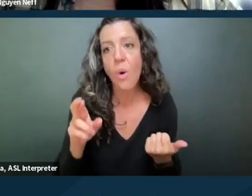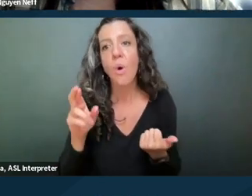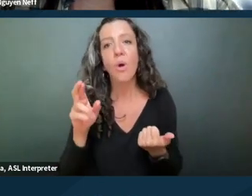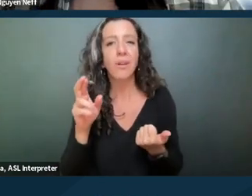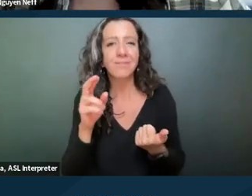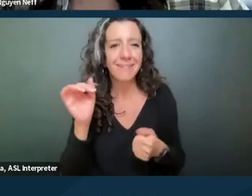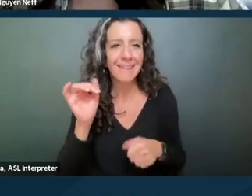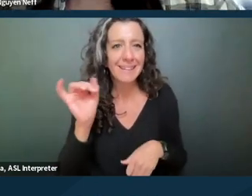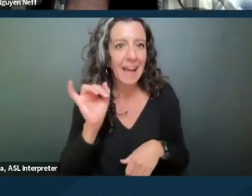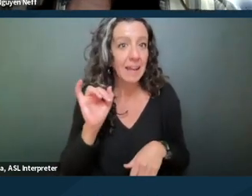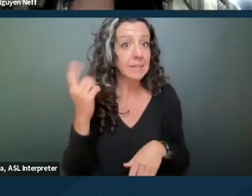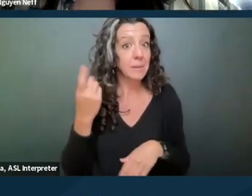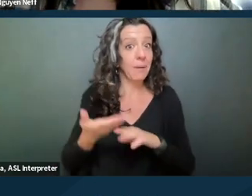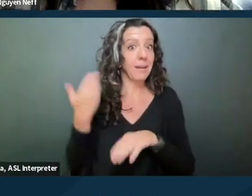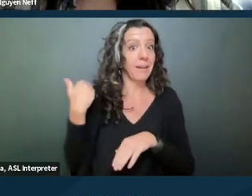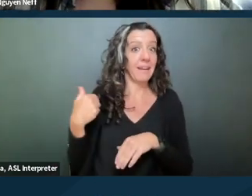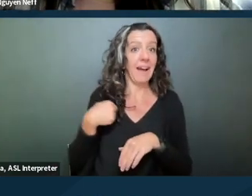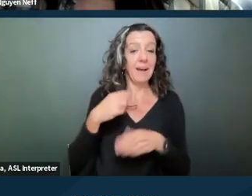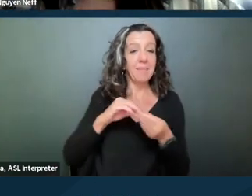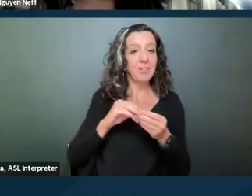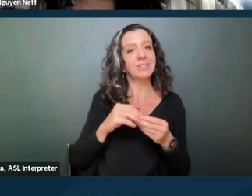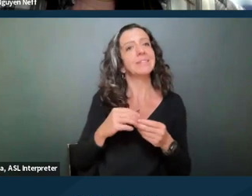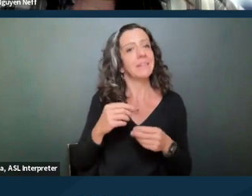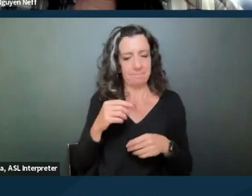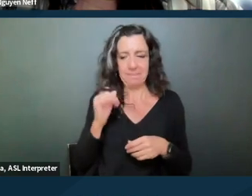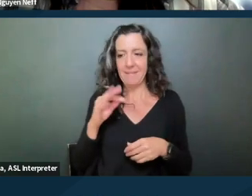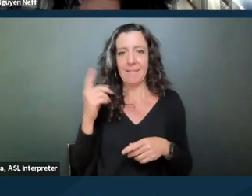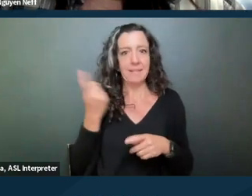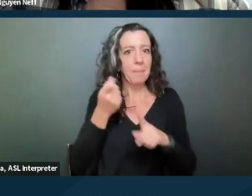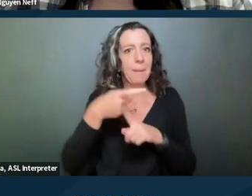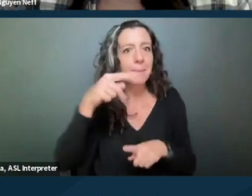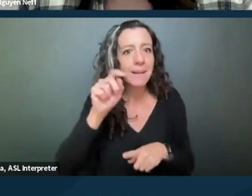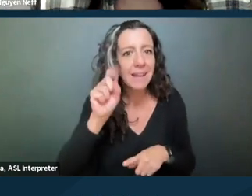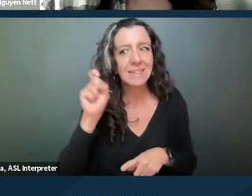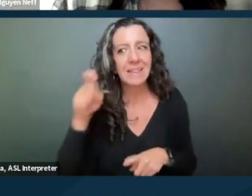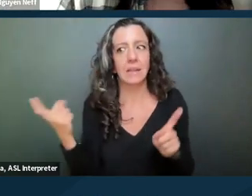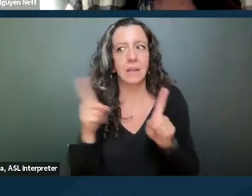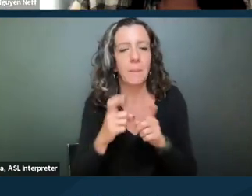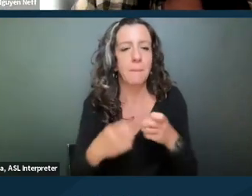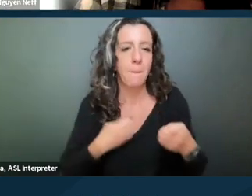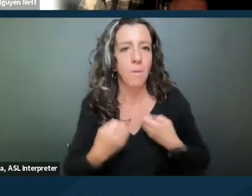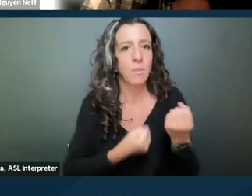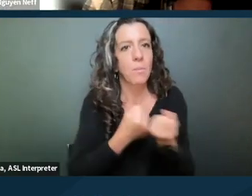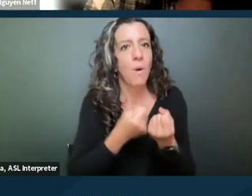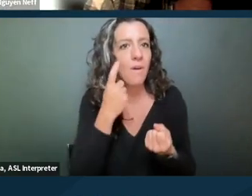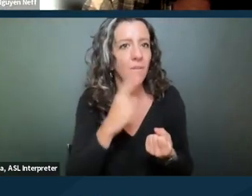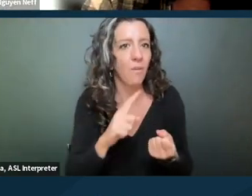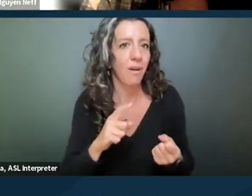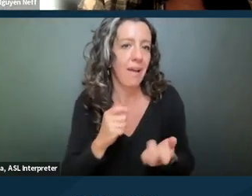you know, for emotional support, for physical help in the home, these are also accommodations that can be requested.